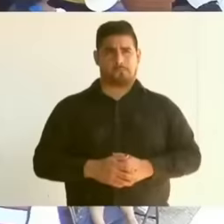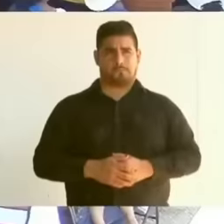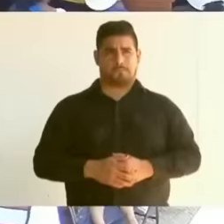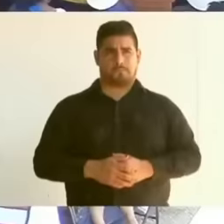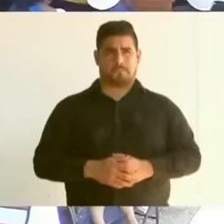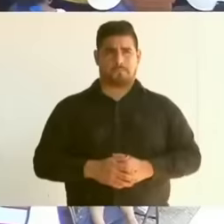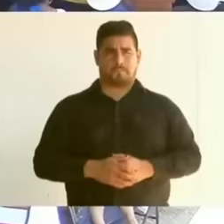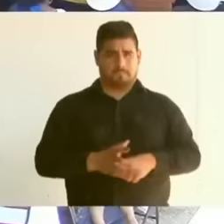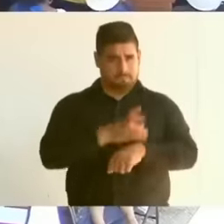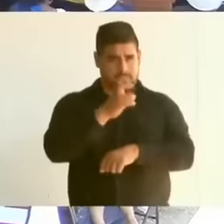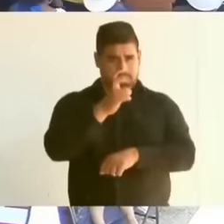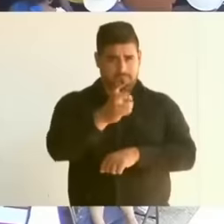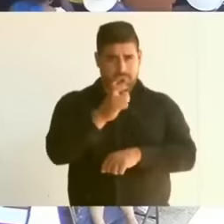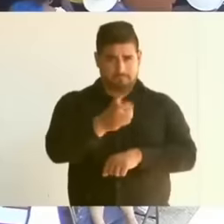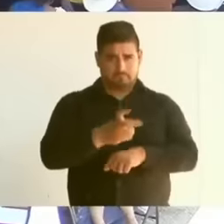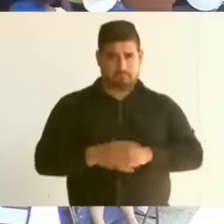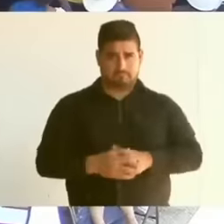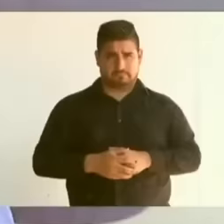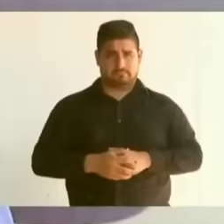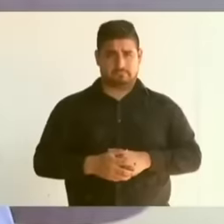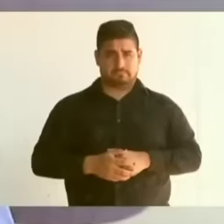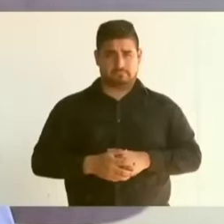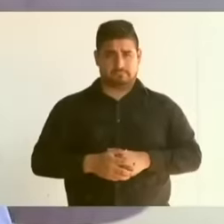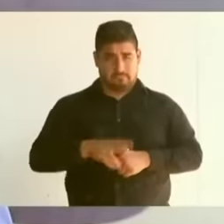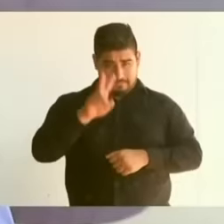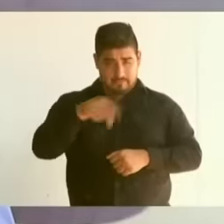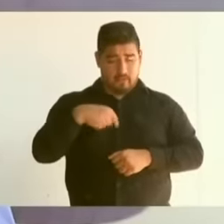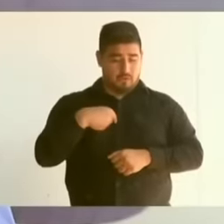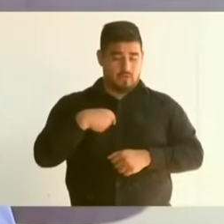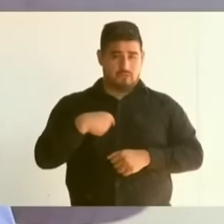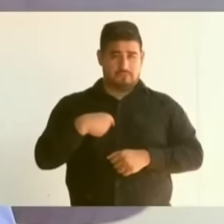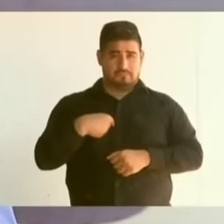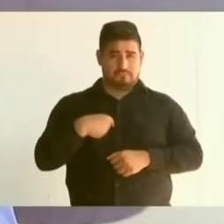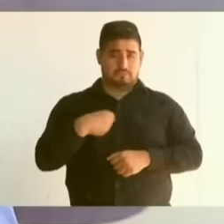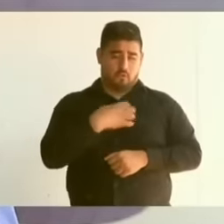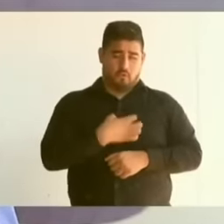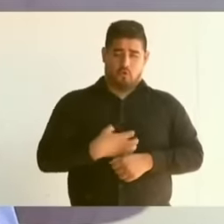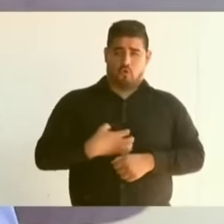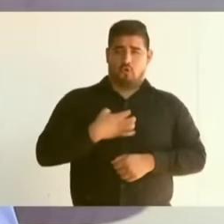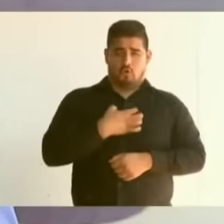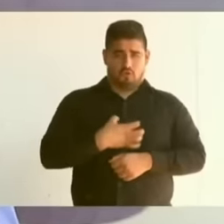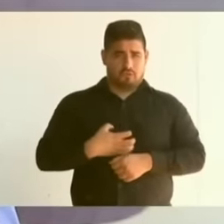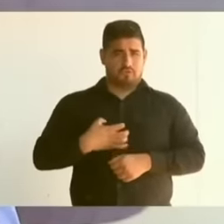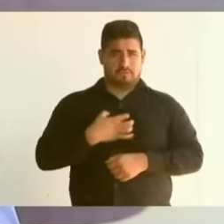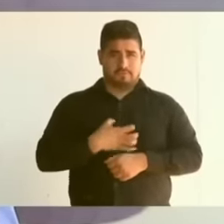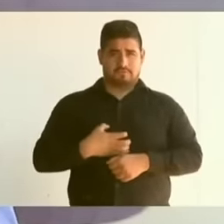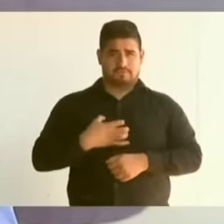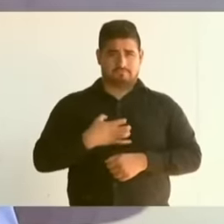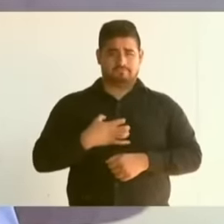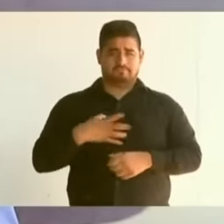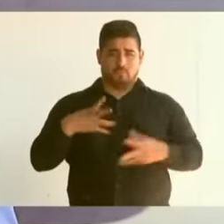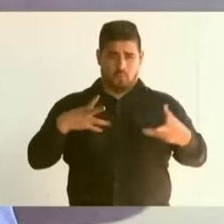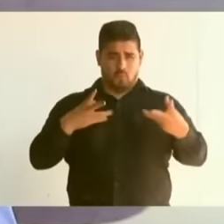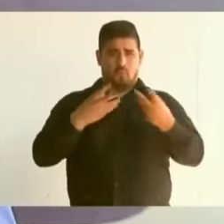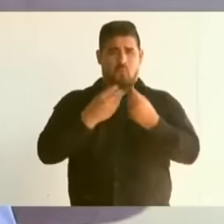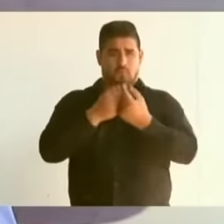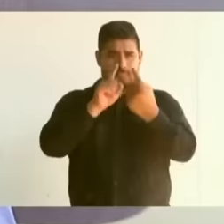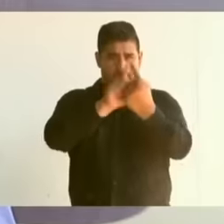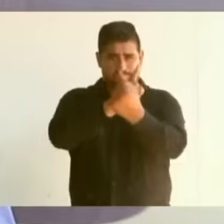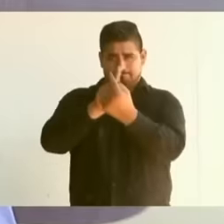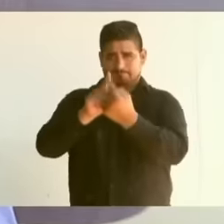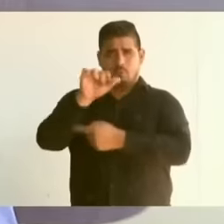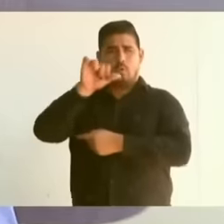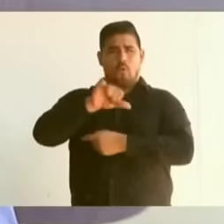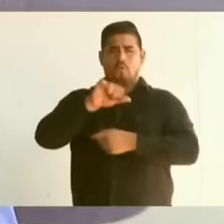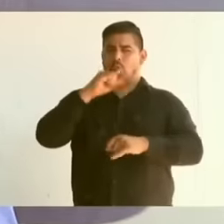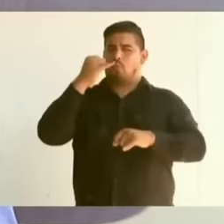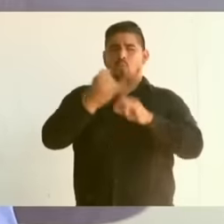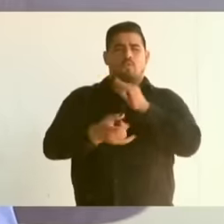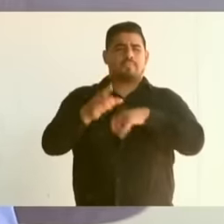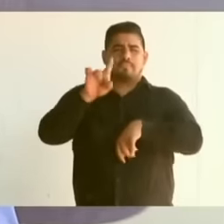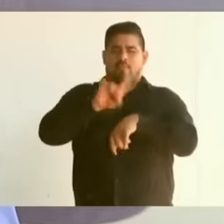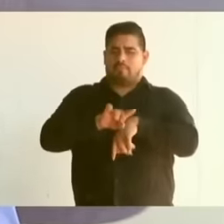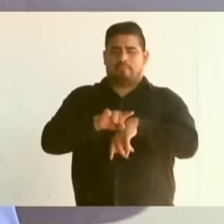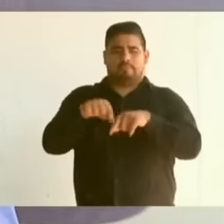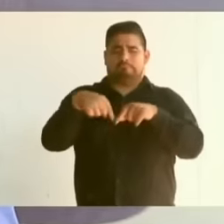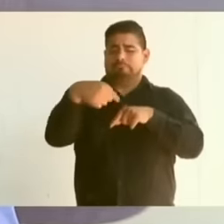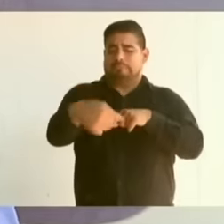that's why I'm very happy to be here in these last few days that I have left as